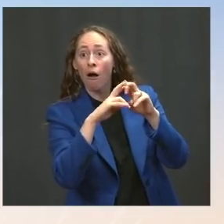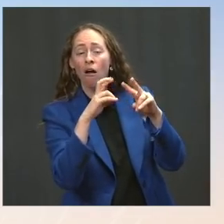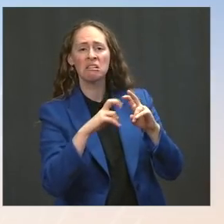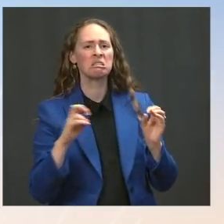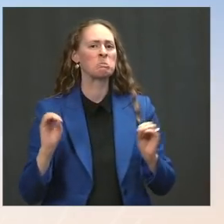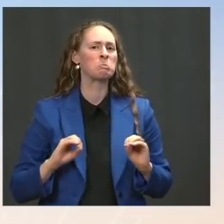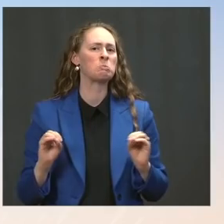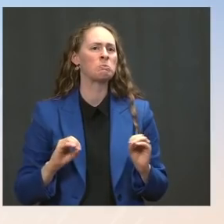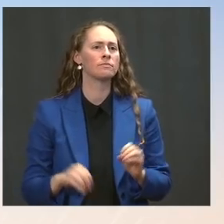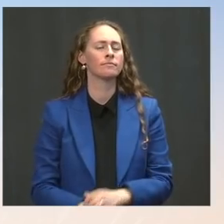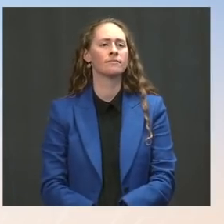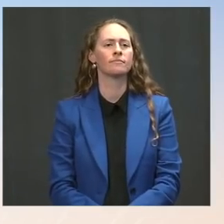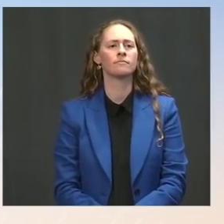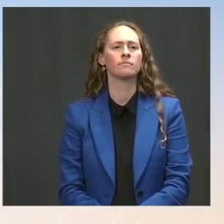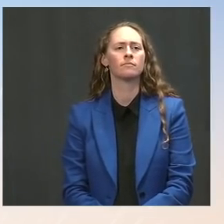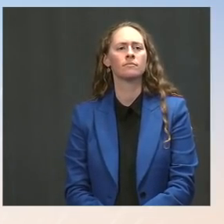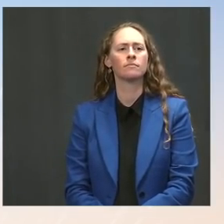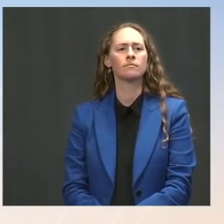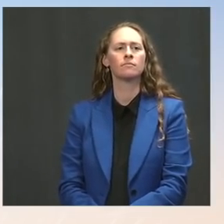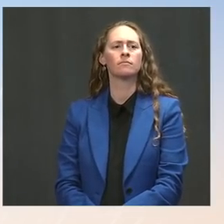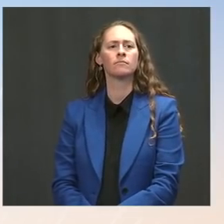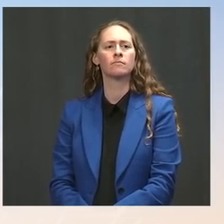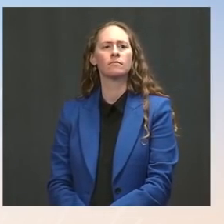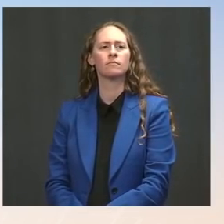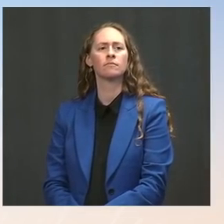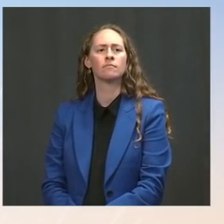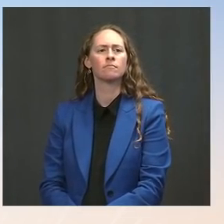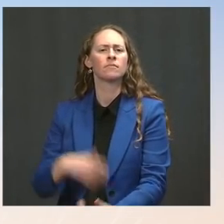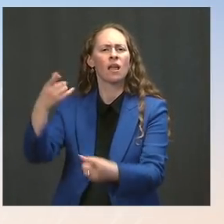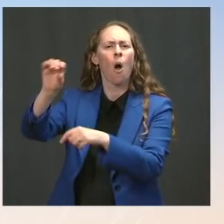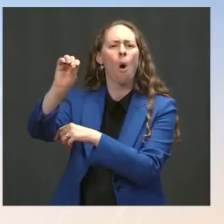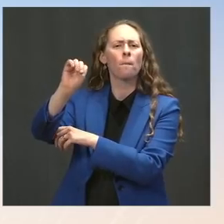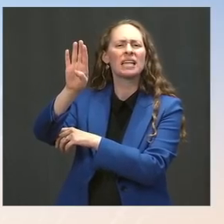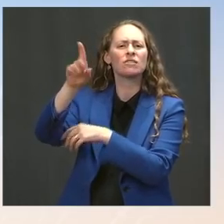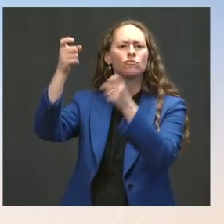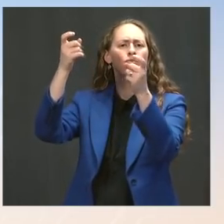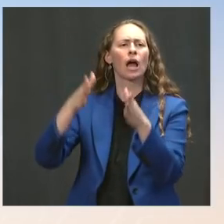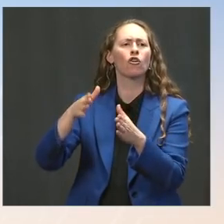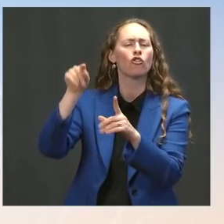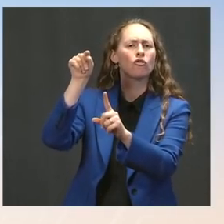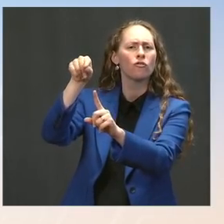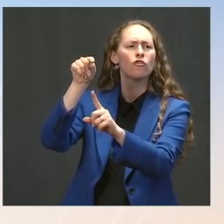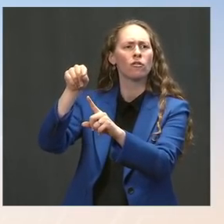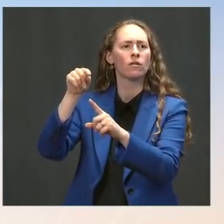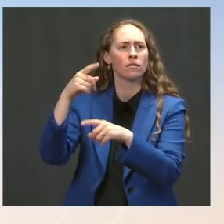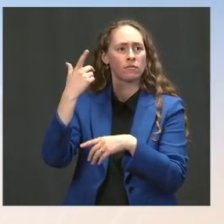Does the administration have any potential nominee to -- Ms. Psaki: I know there's a lot of interest.